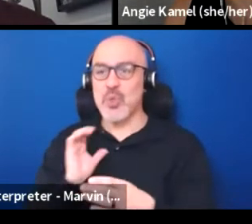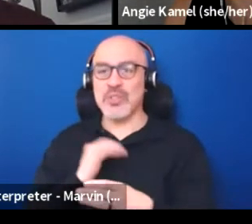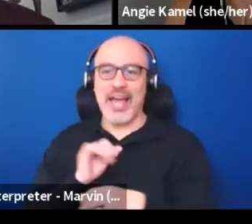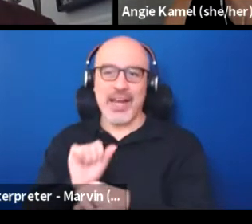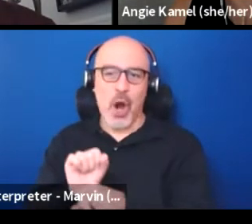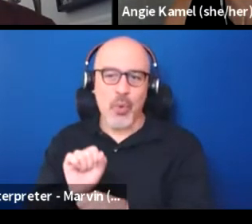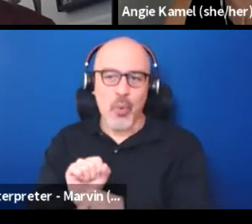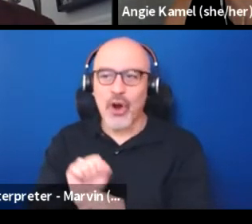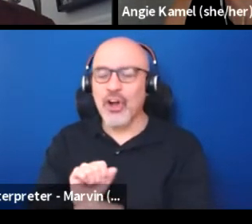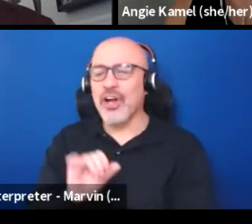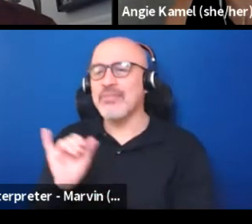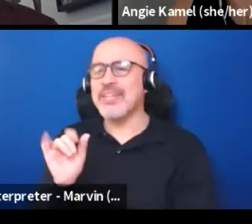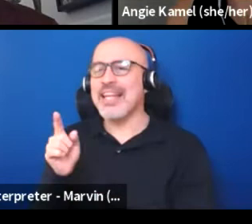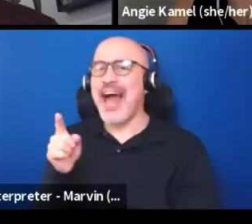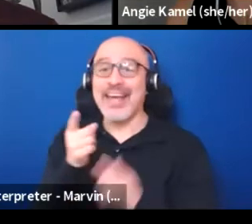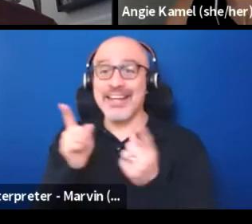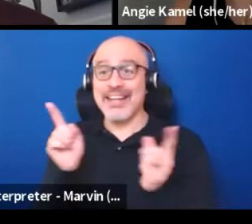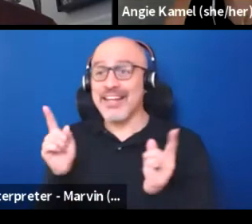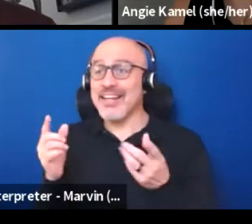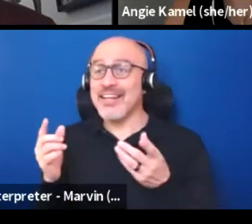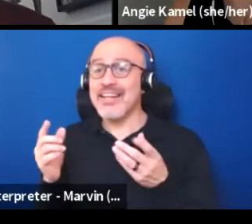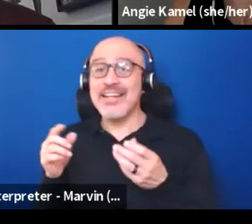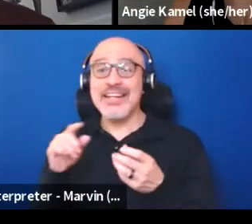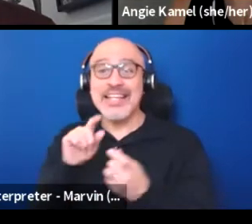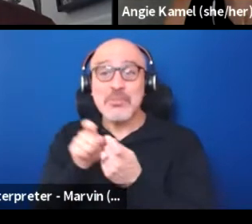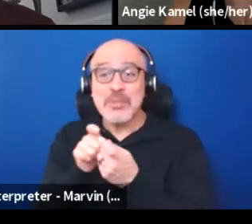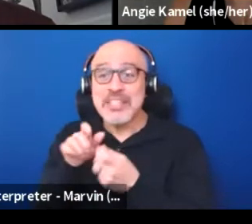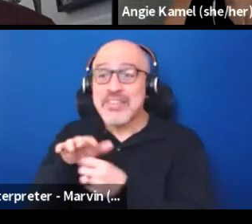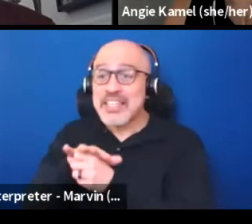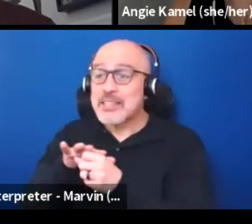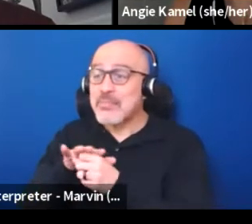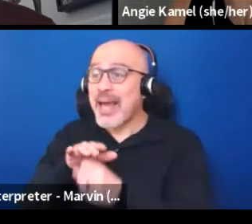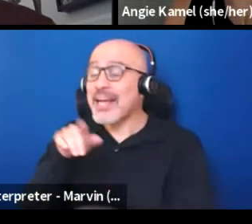like in certain spaces like the classroom.